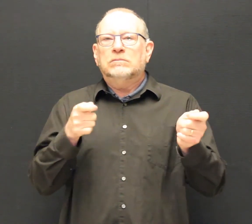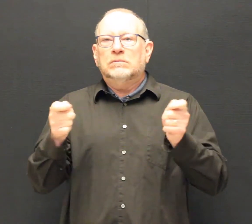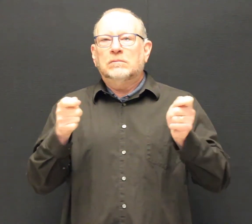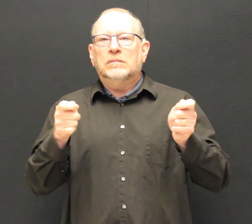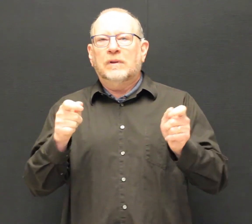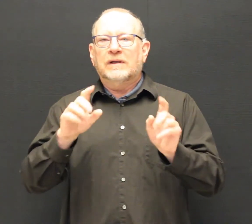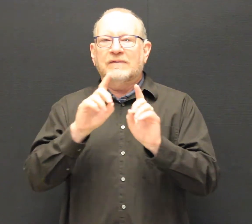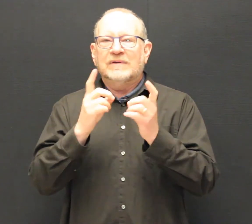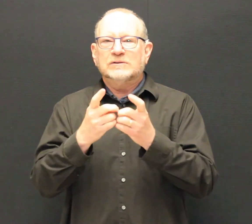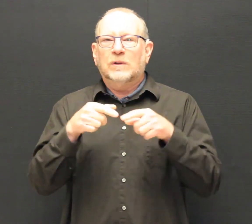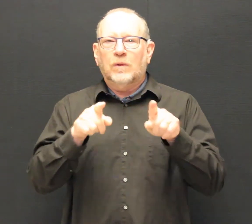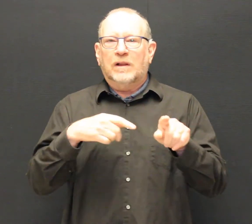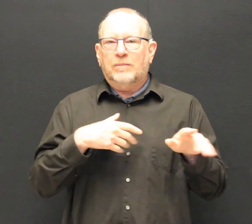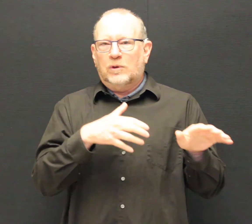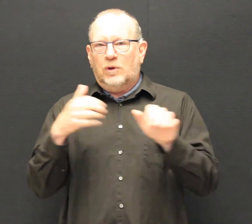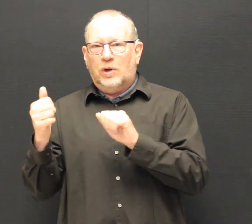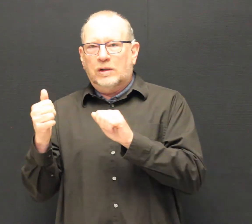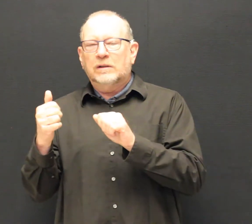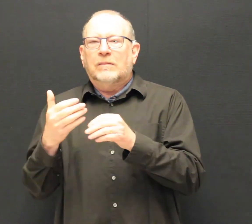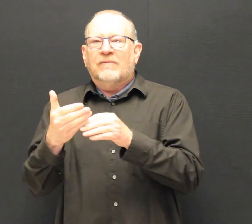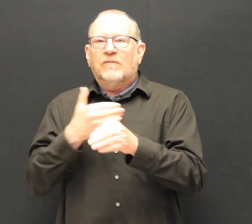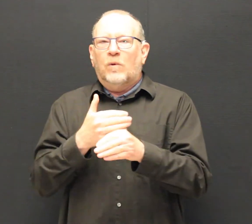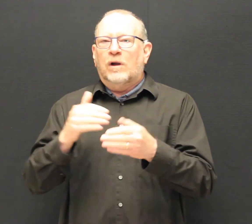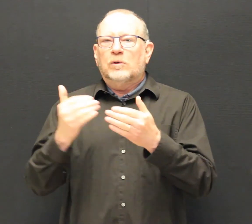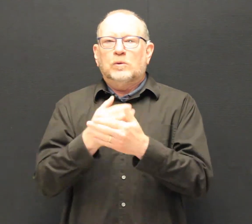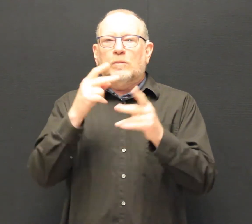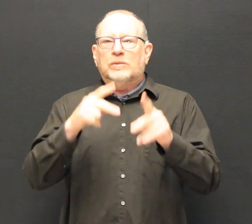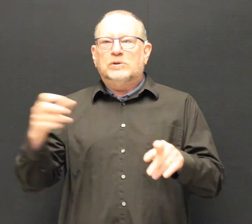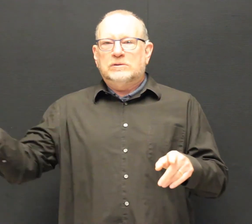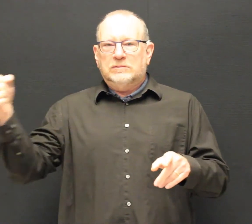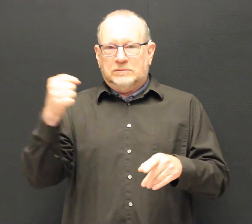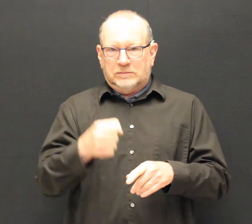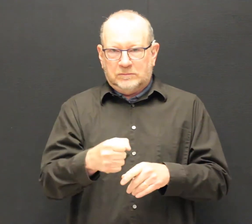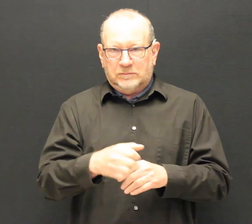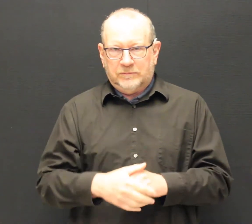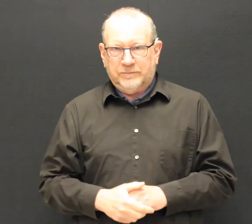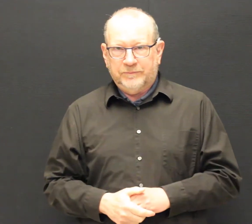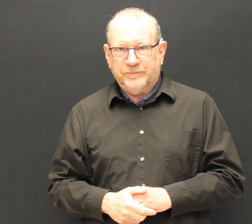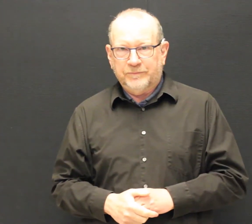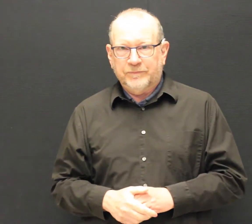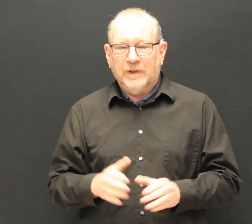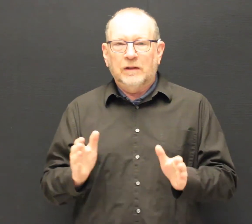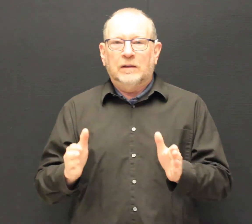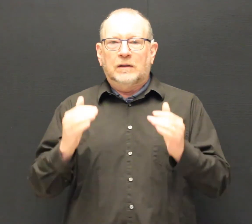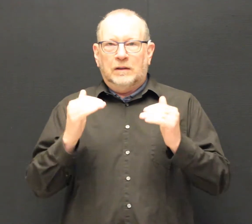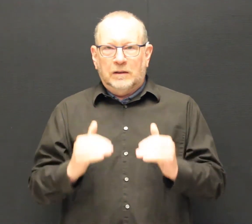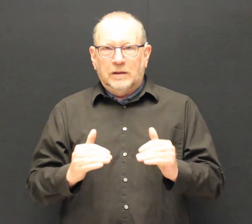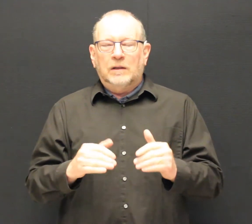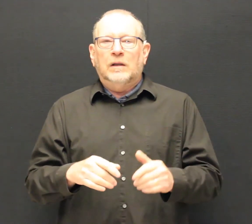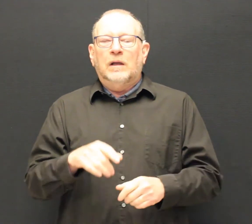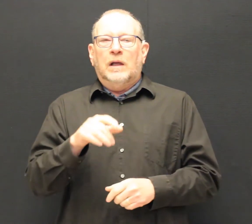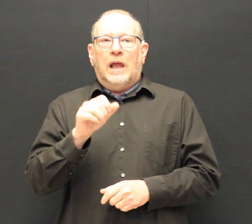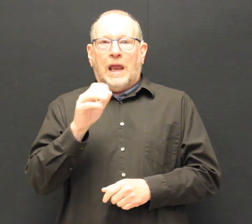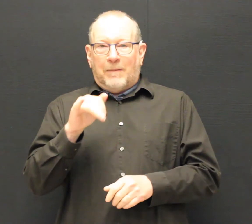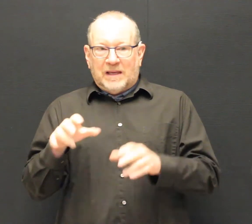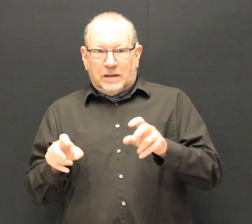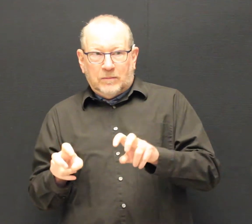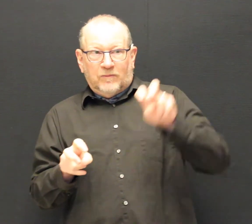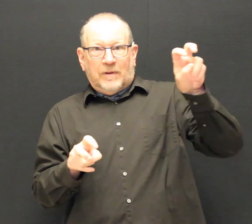She will manage DHHSD until a new Director is hired and starts working.